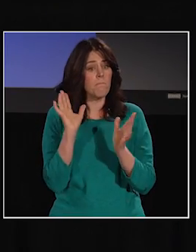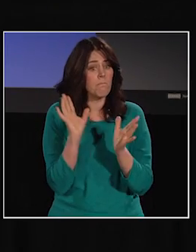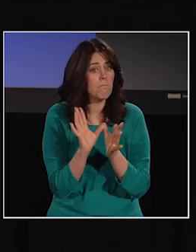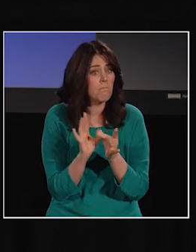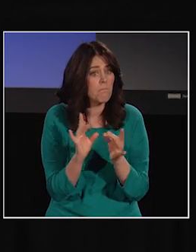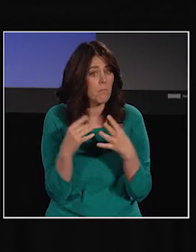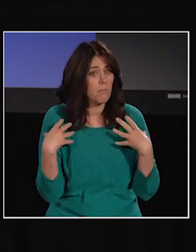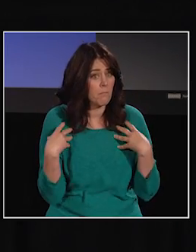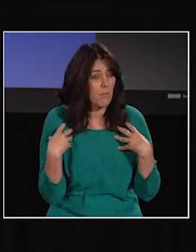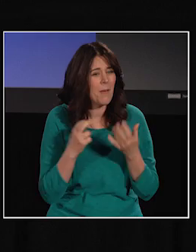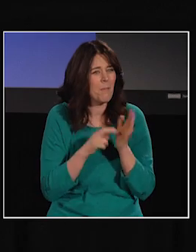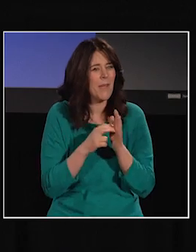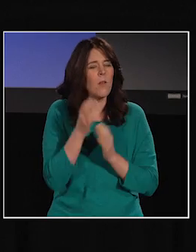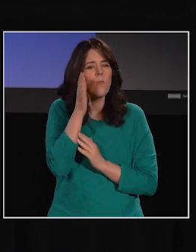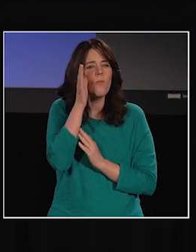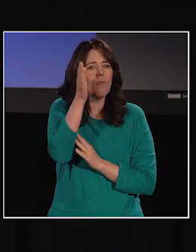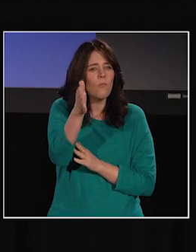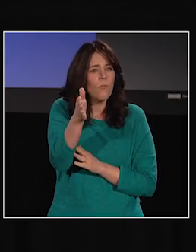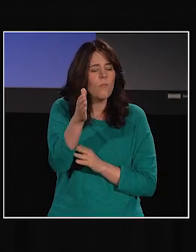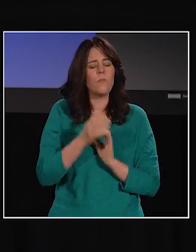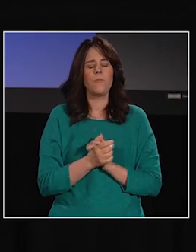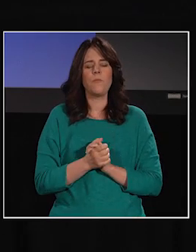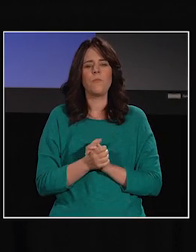to indicate something that will happen in the future,